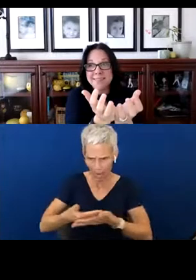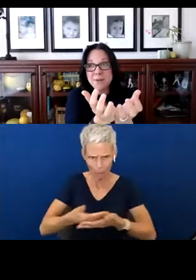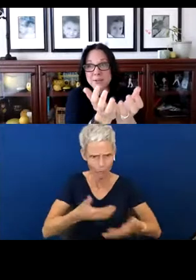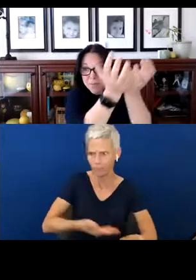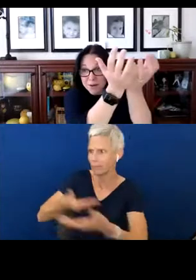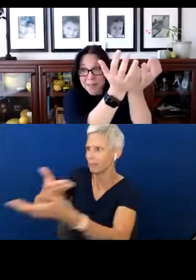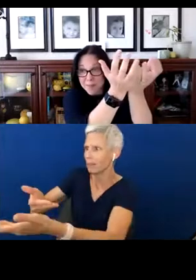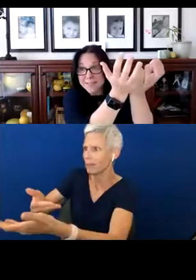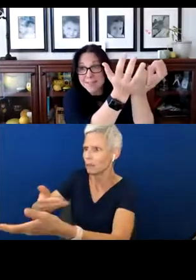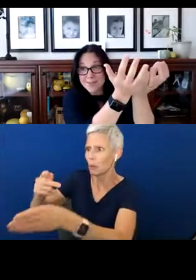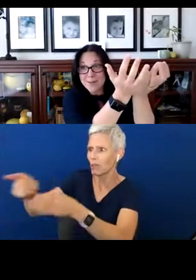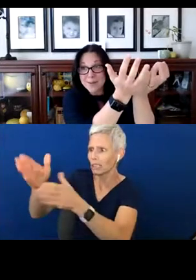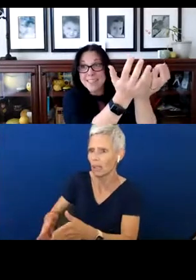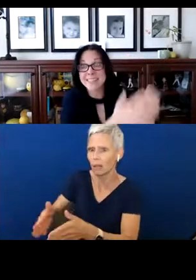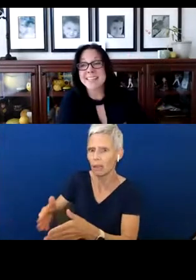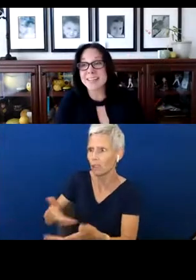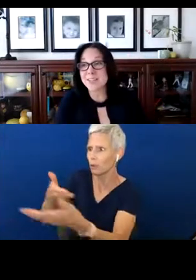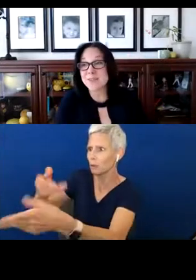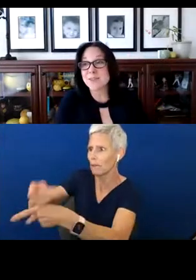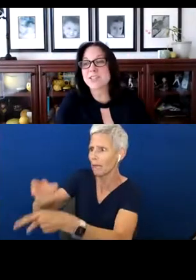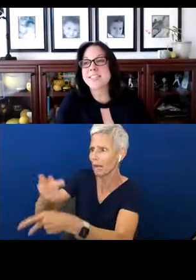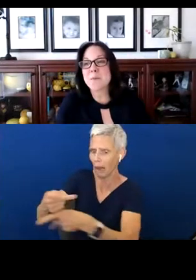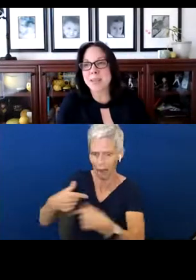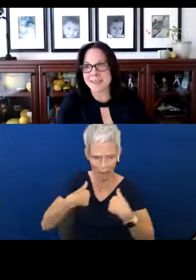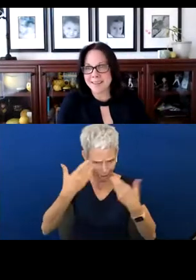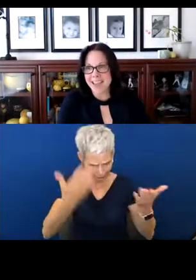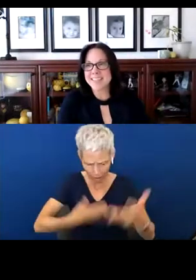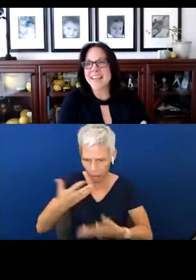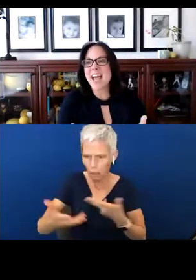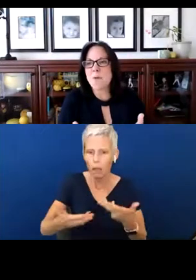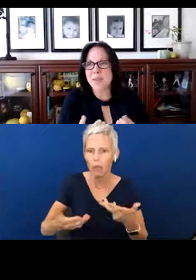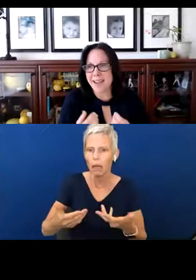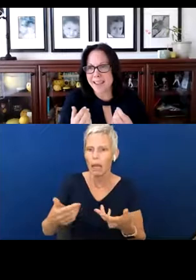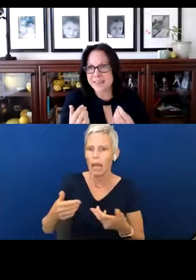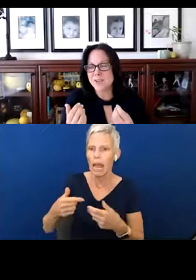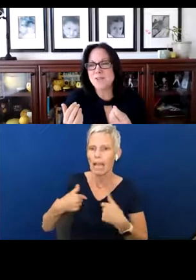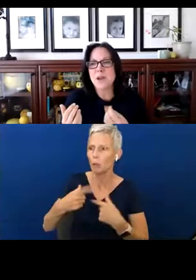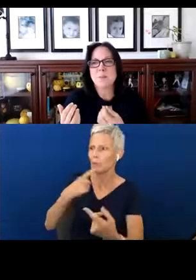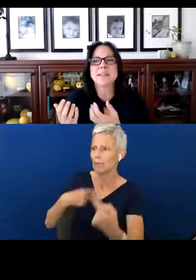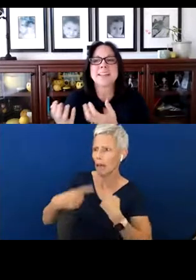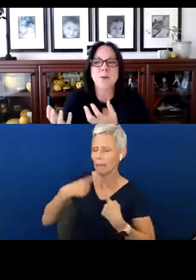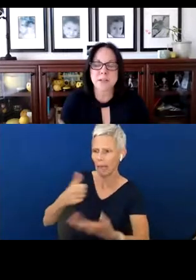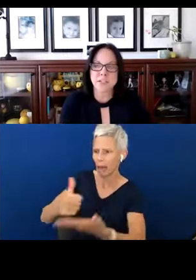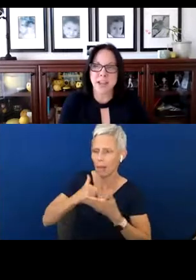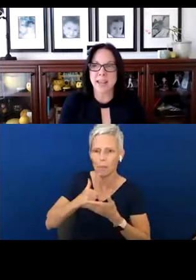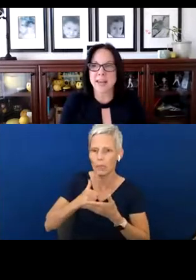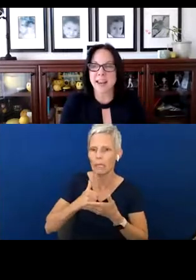which I put on that pedestal for a bit, to tell me and to help me and to put language in